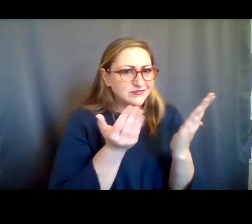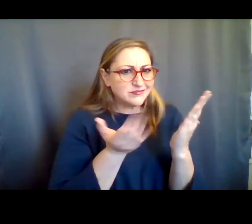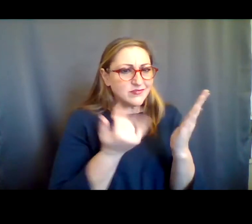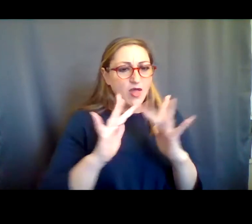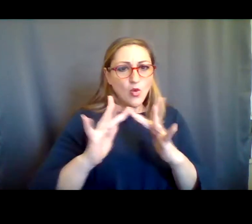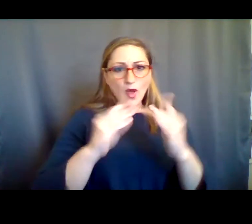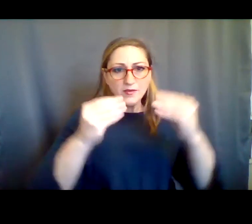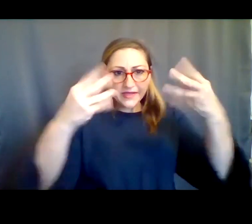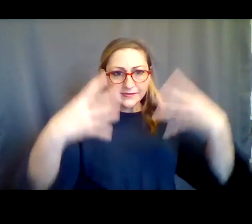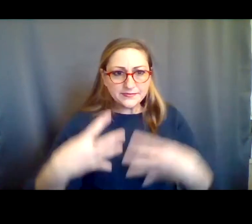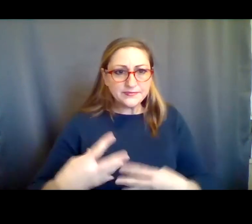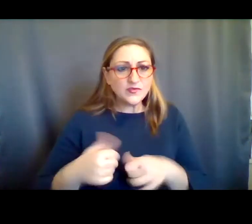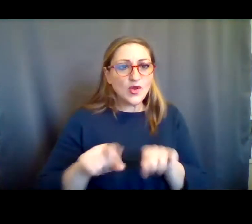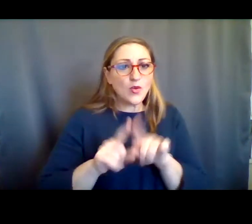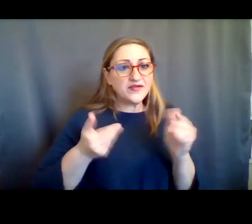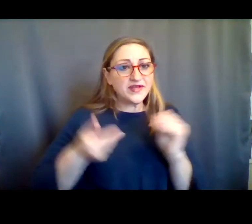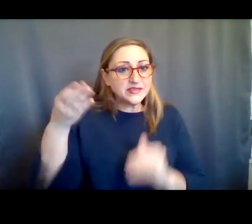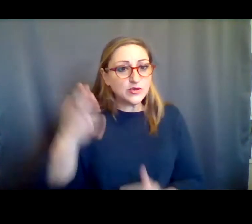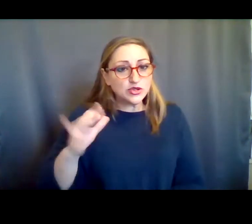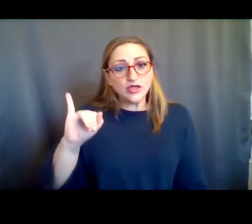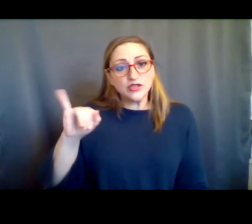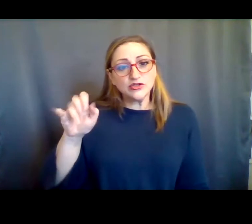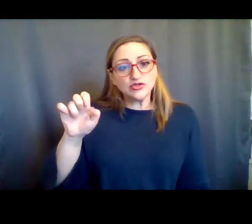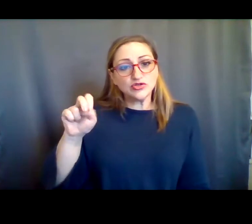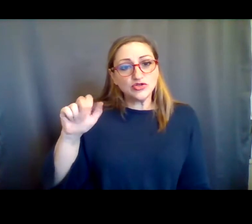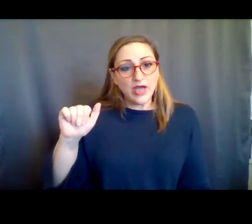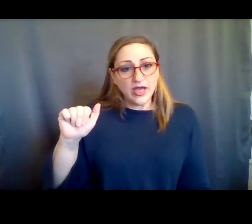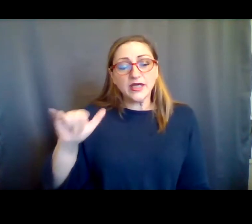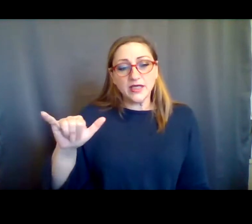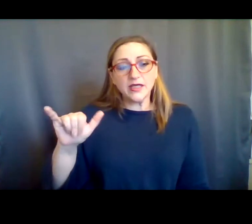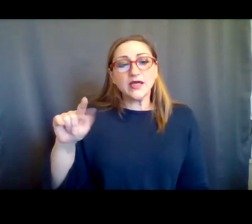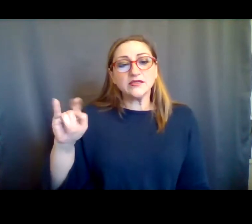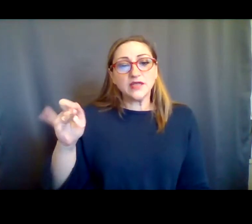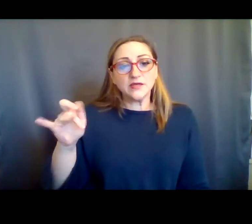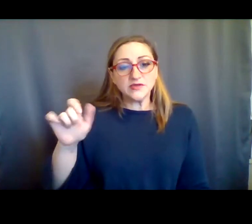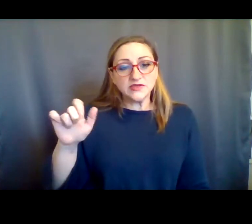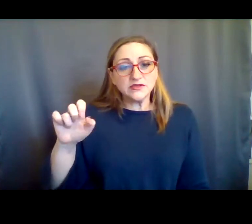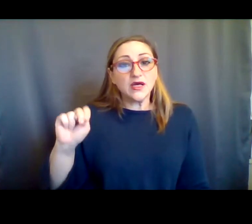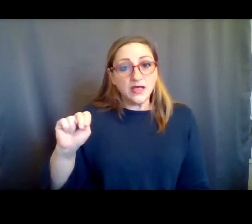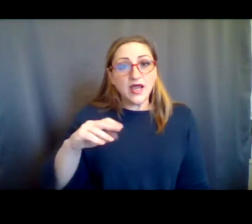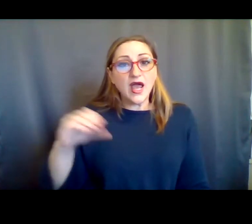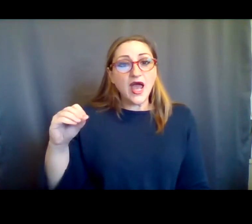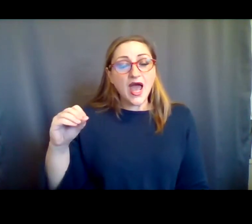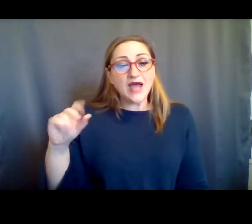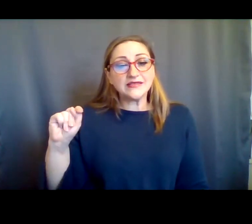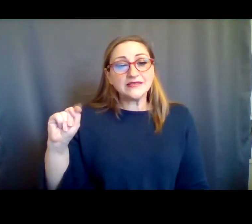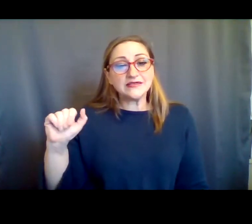website and then we have guest speakers Jenny Thompson from Gibney Dance and Tamara Keshecki from the New York